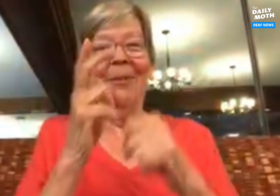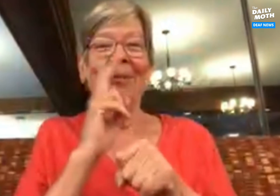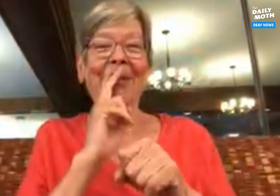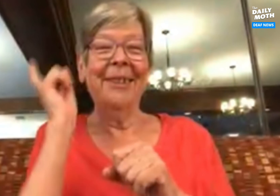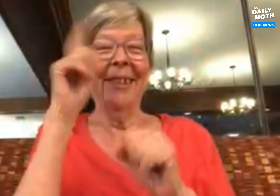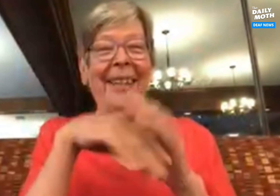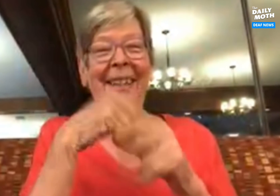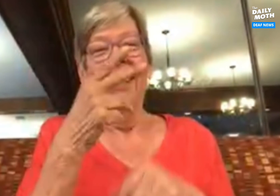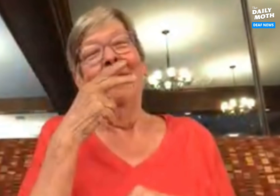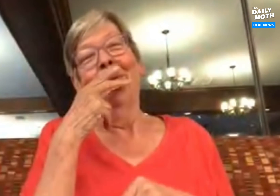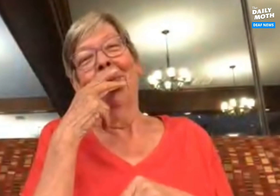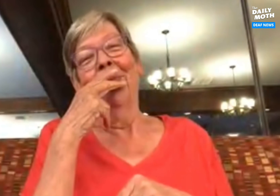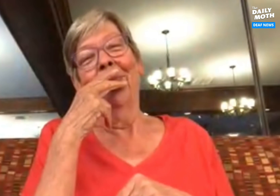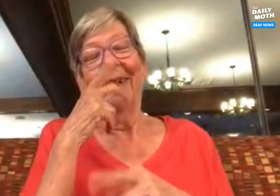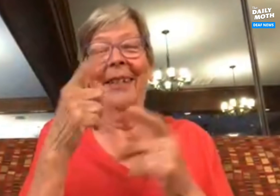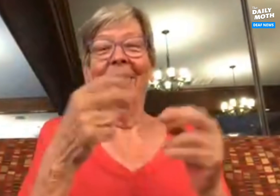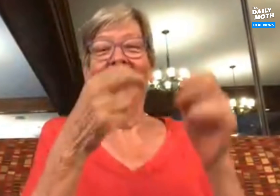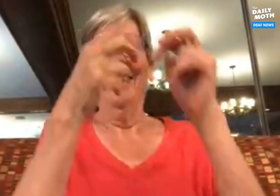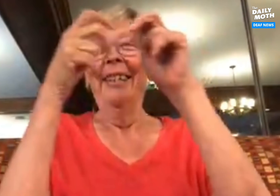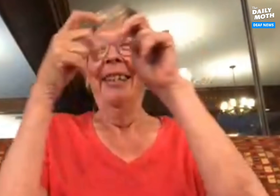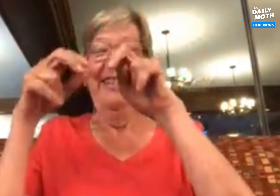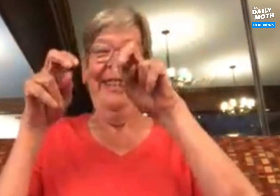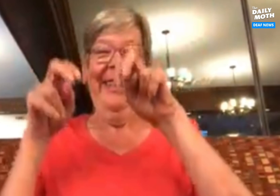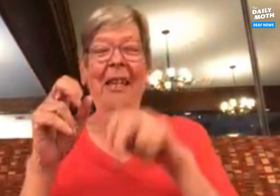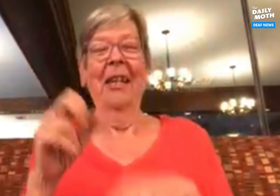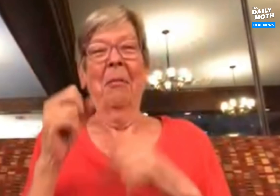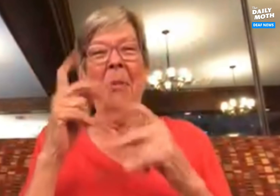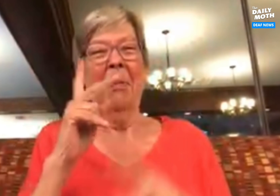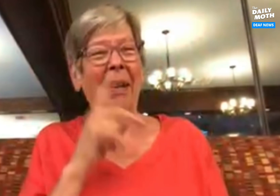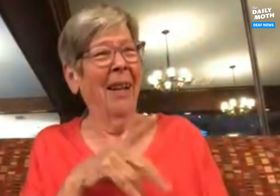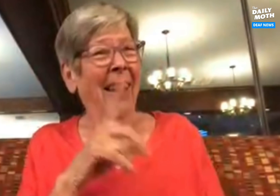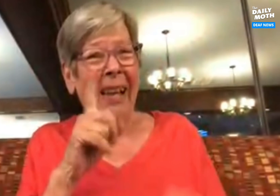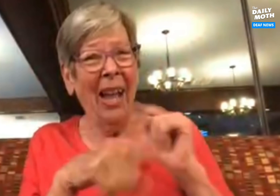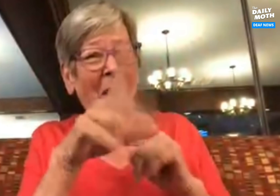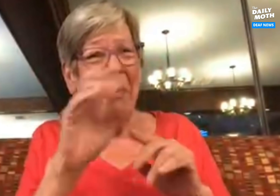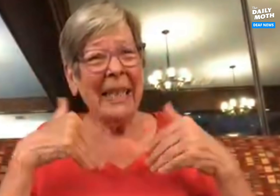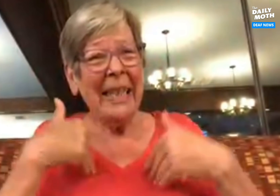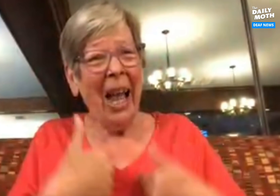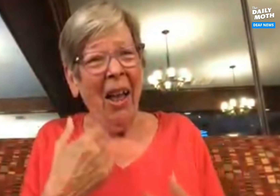We would always go out on our smoke breaks together then come back to work. Many people would wonder if we would ever tire